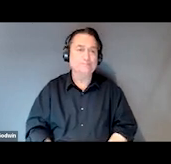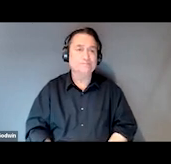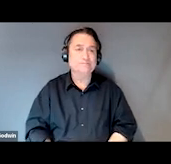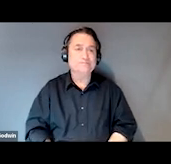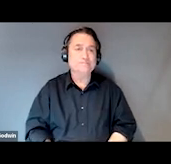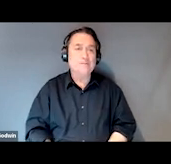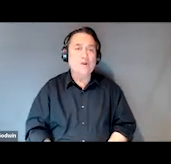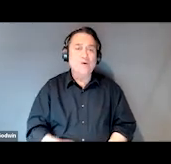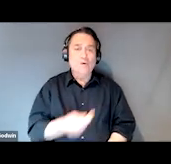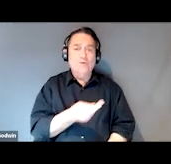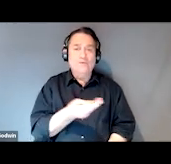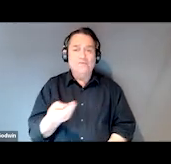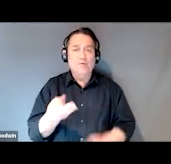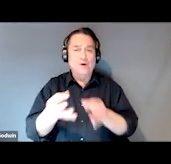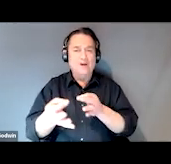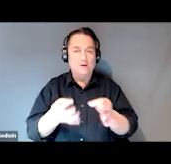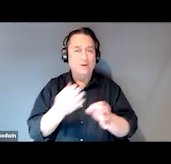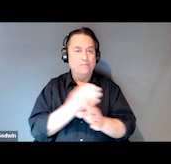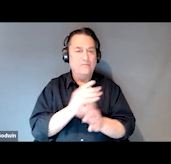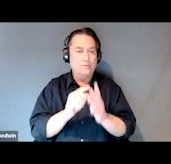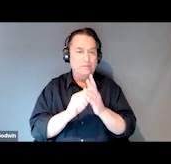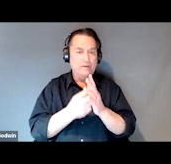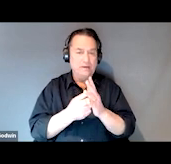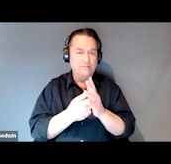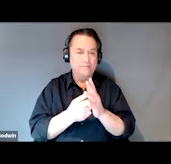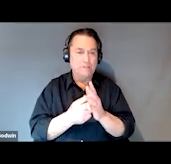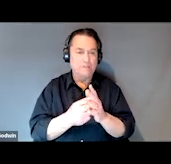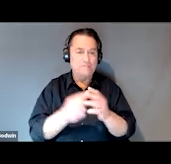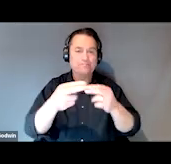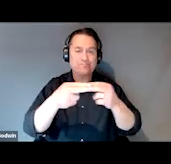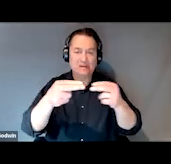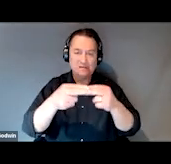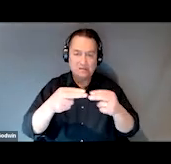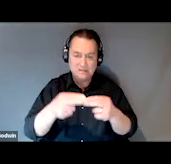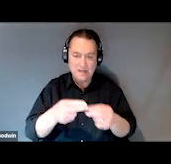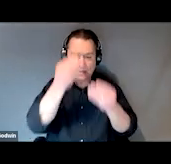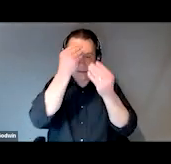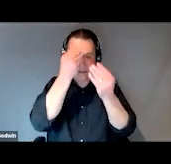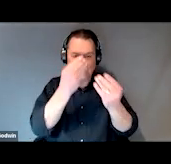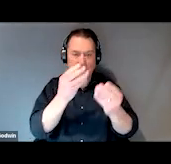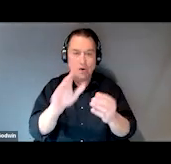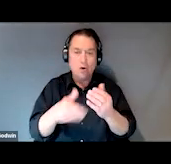So just a few instructions before we begin. The slides, the materials, the presenter bios are all available